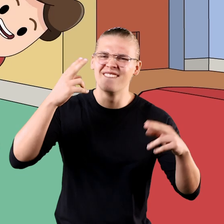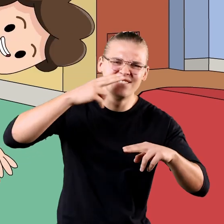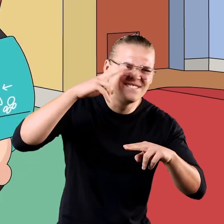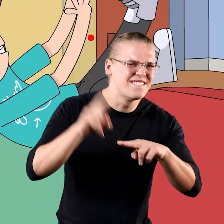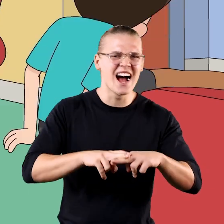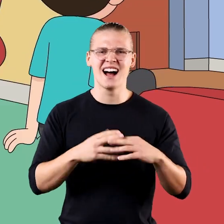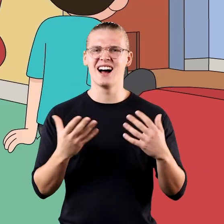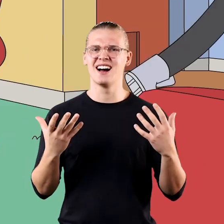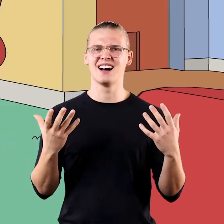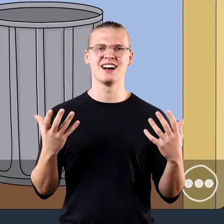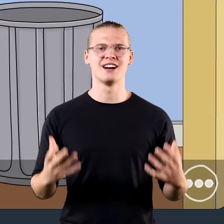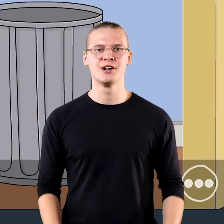Man... This is really fun...